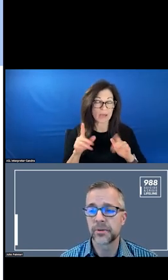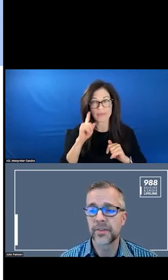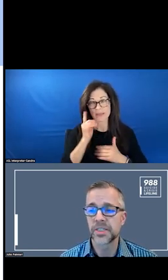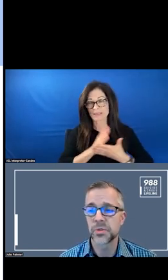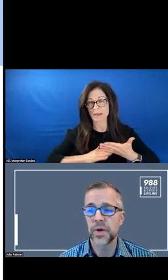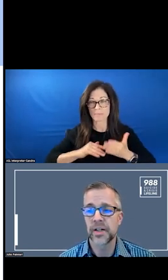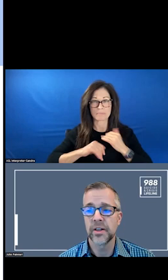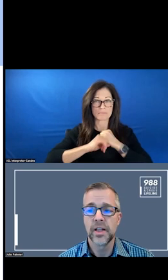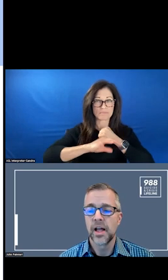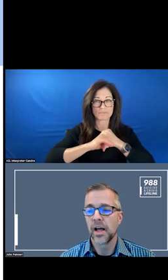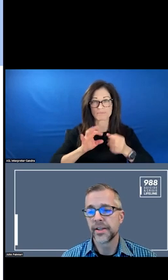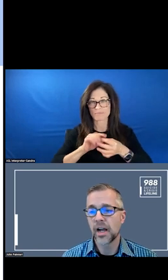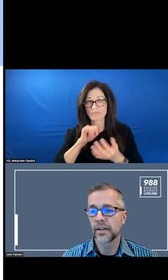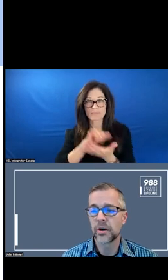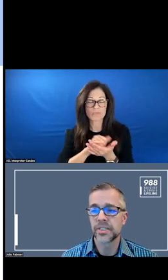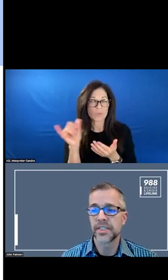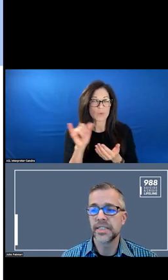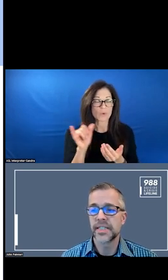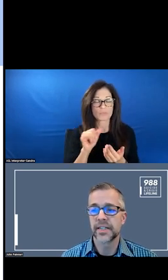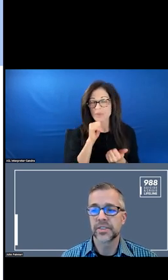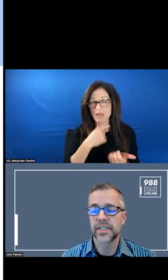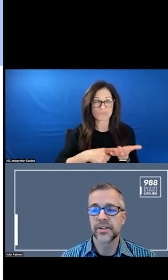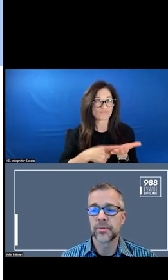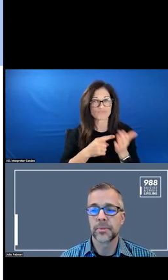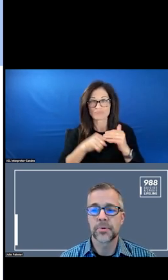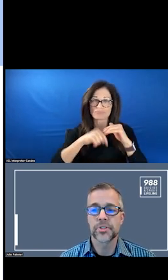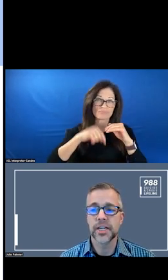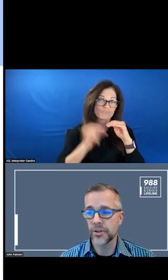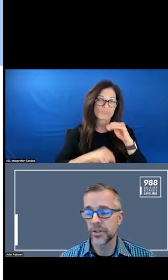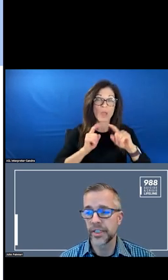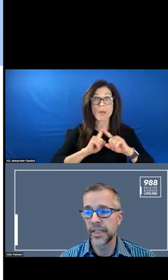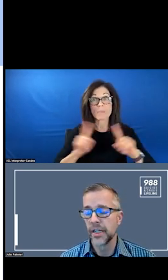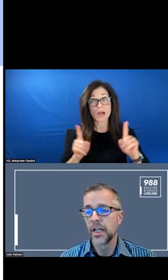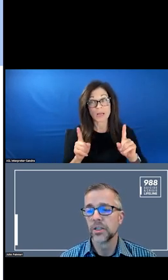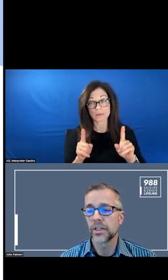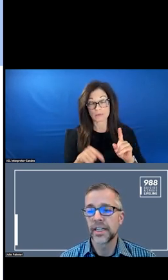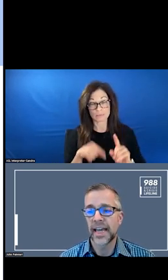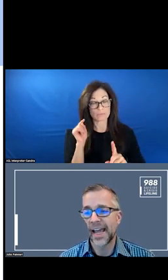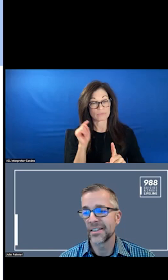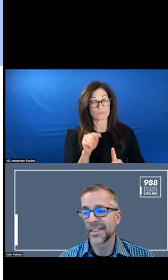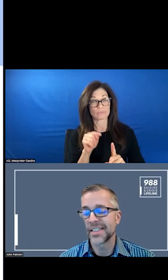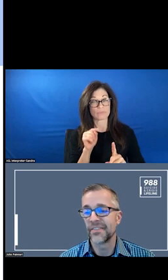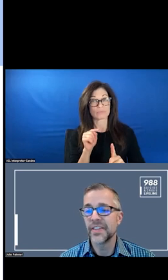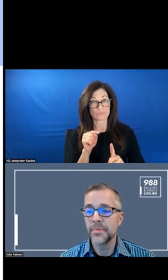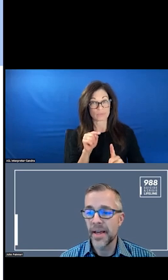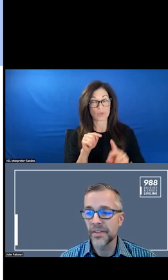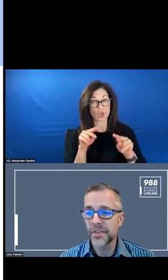AROUND THIS. I AM NOT GOING TO GET INTO THIS, BUT IT WAS PARTICULARLY ADOLESCENT FEMALES